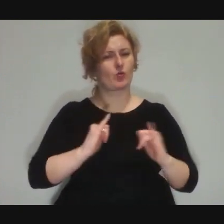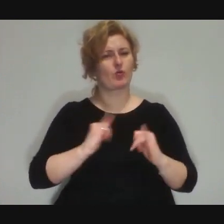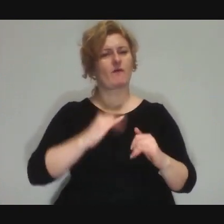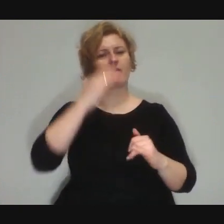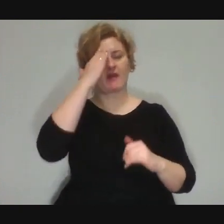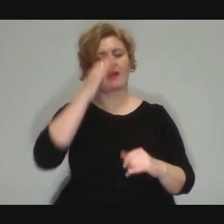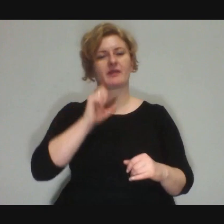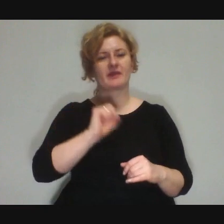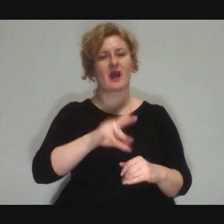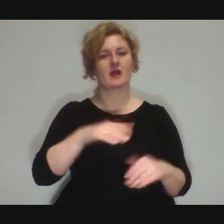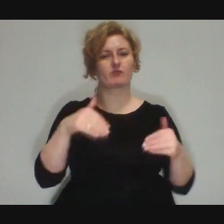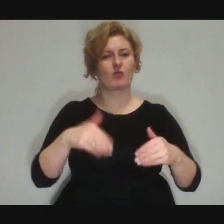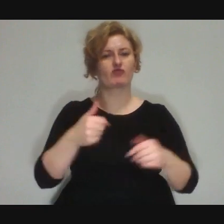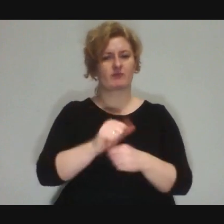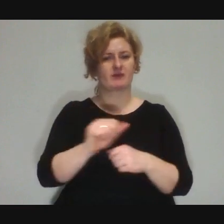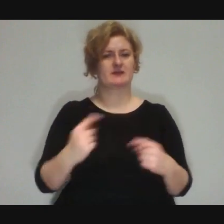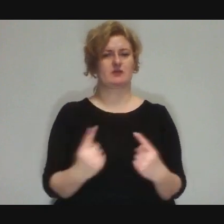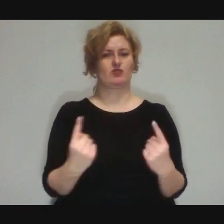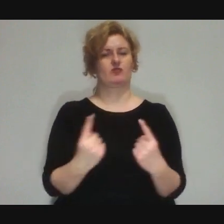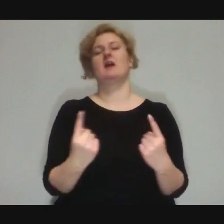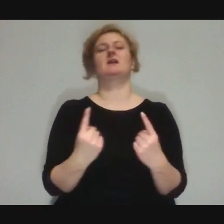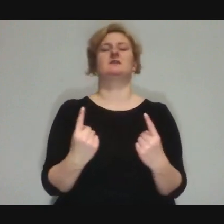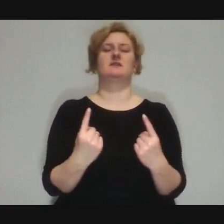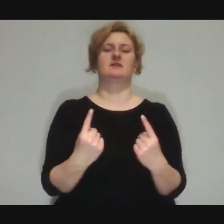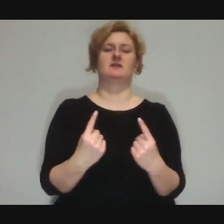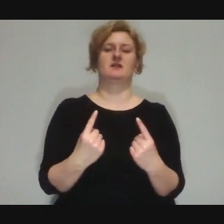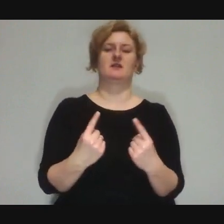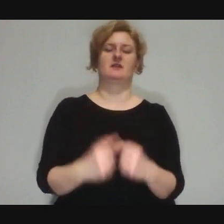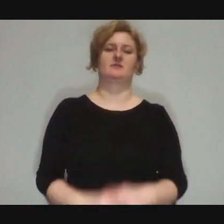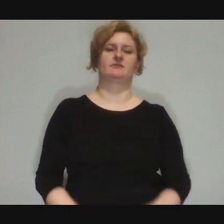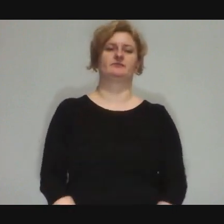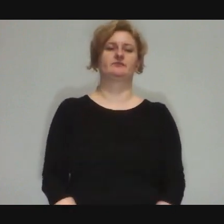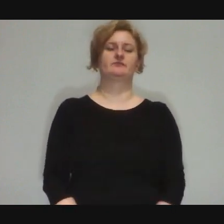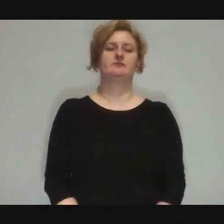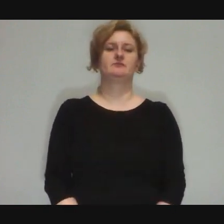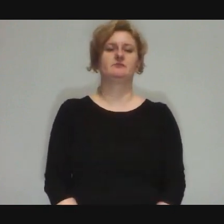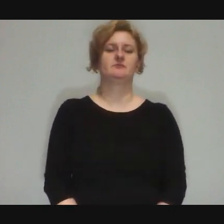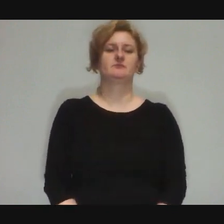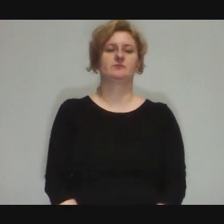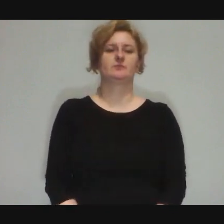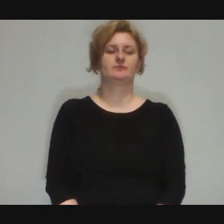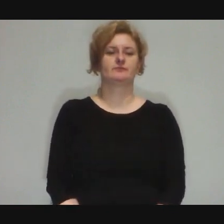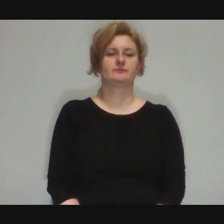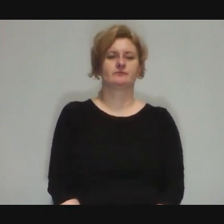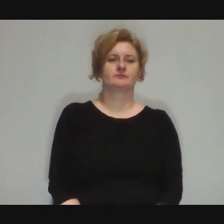Do not to treat it in such a way that it may seem uhm...